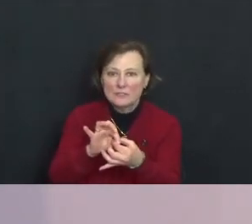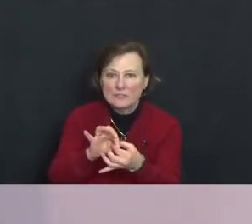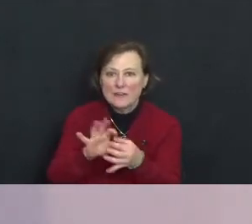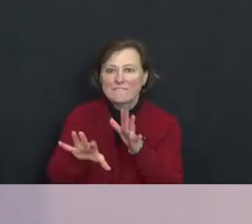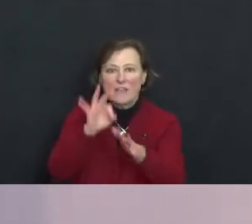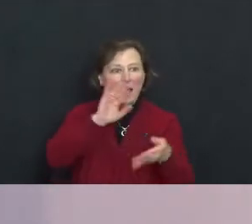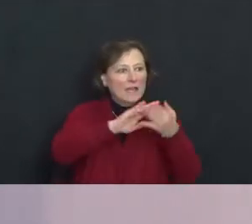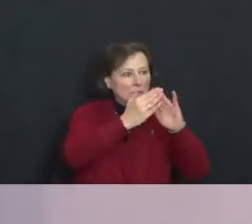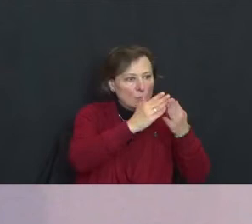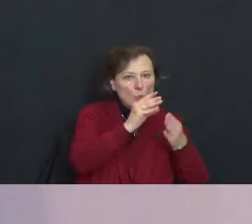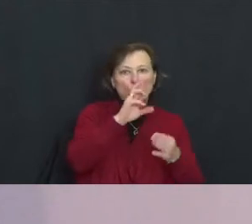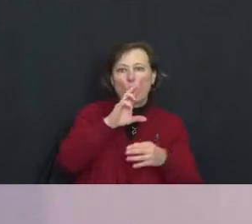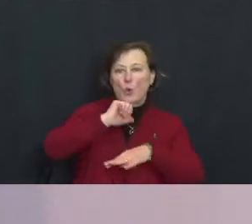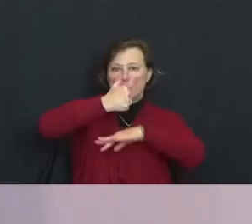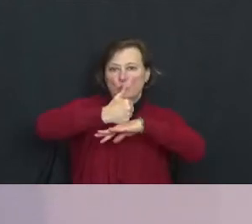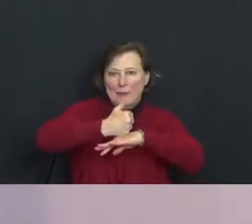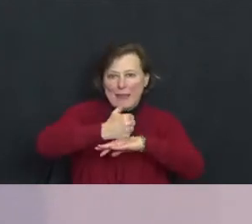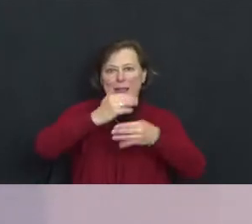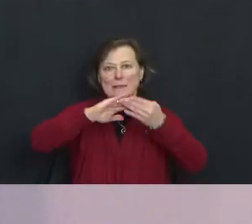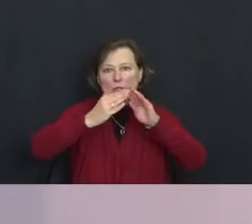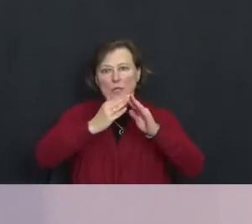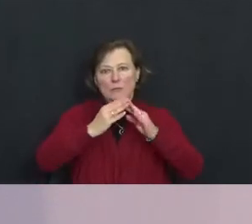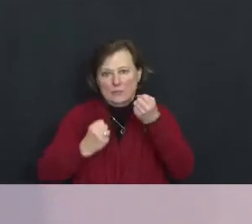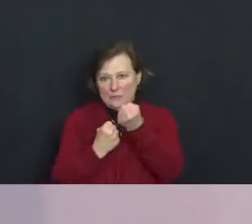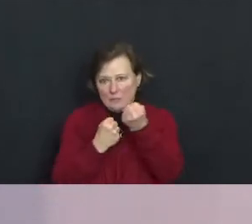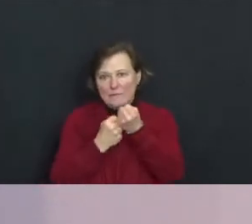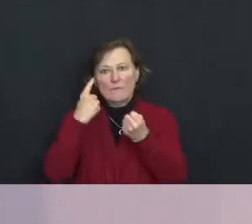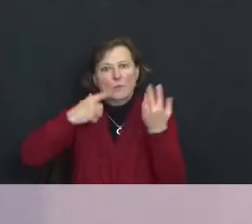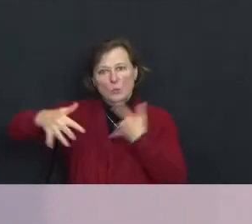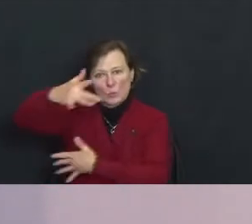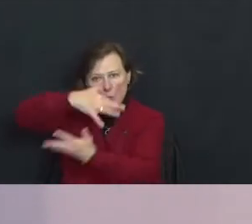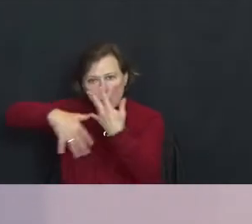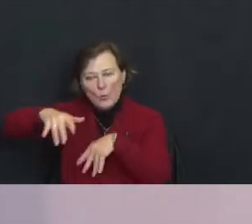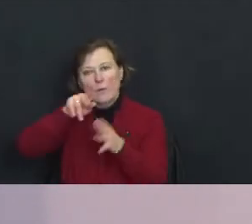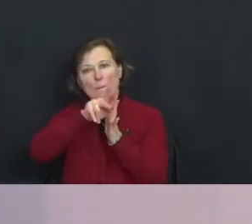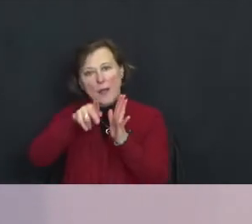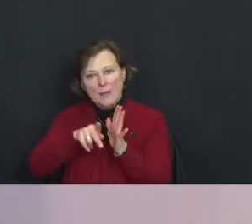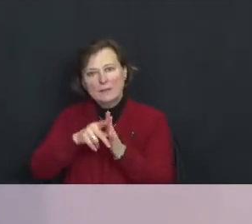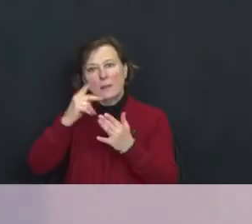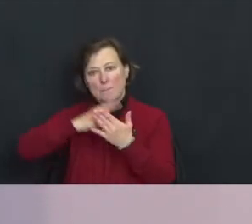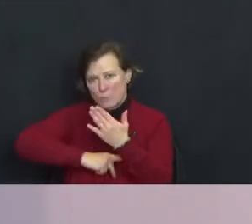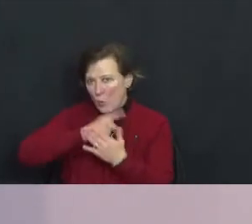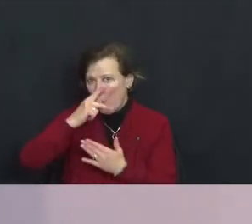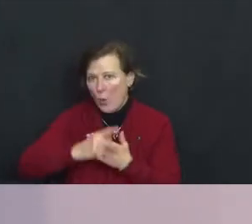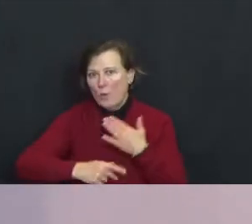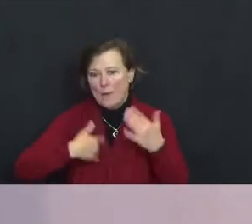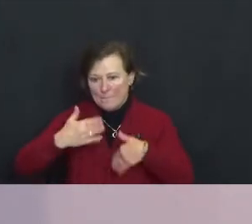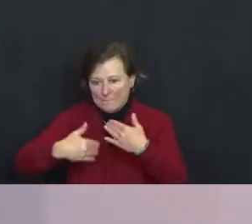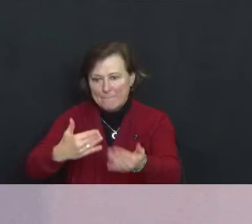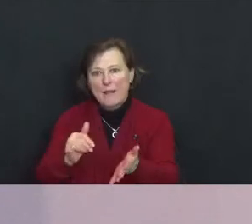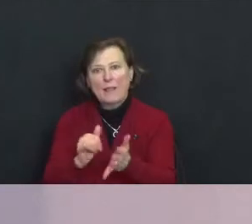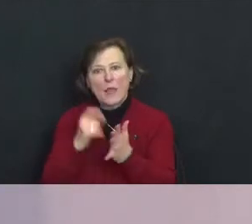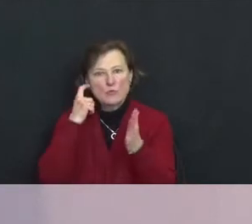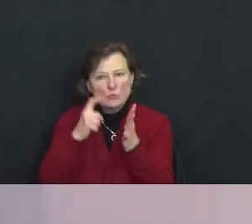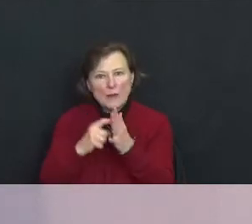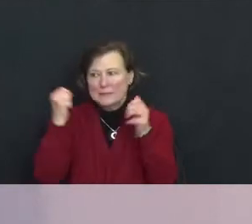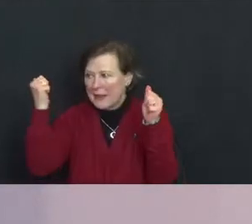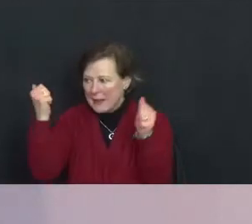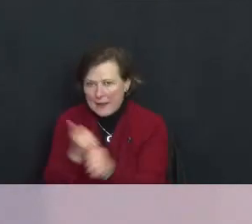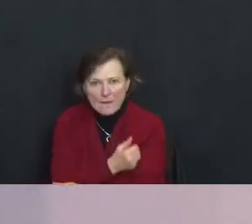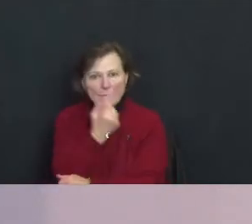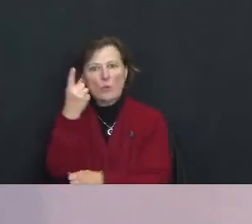one, advocate for social policies and programs that recognize everyone's need for social